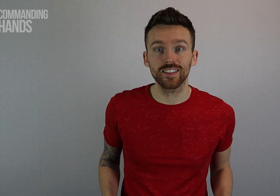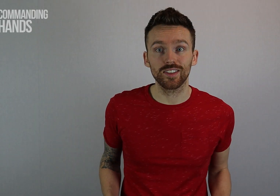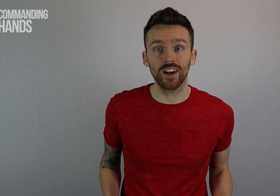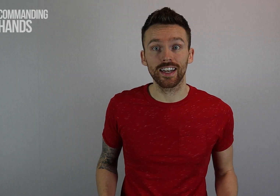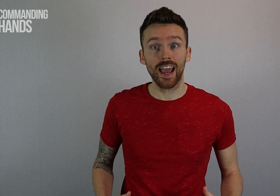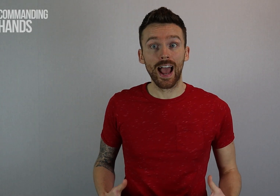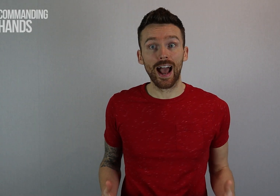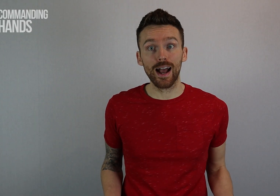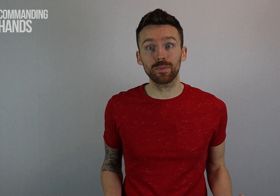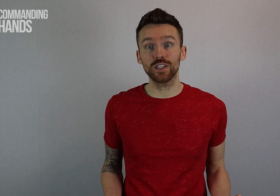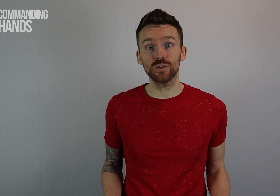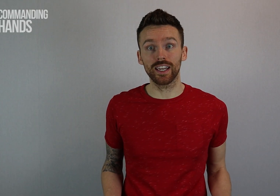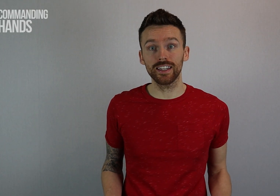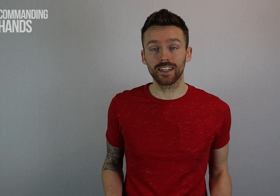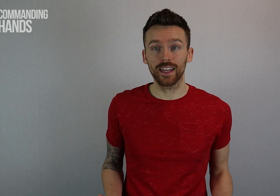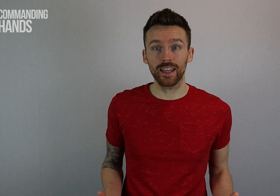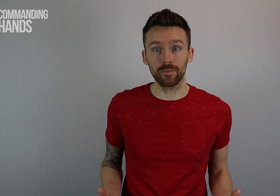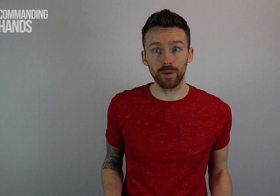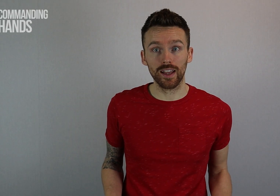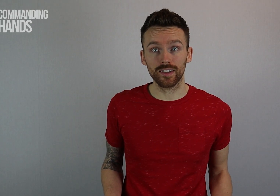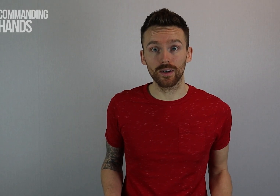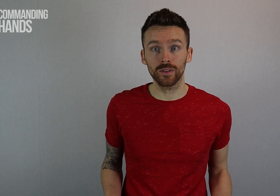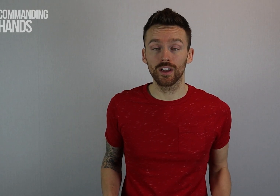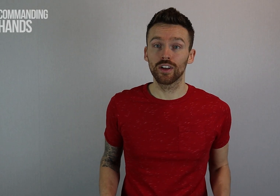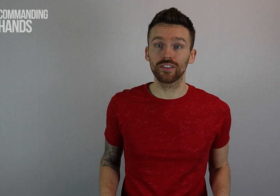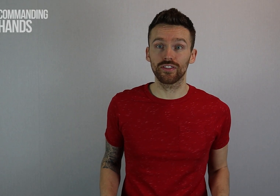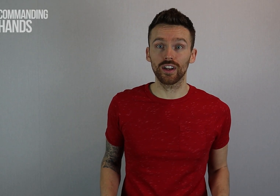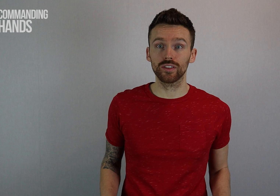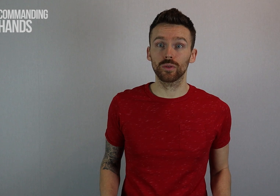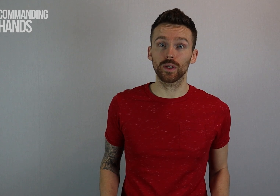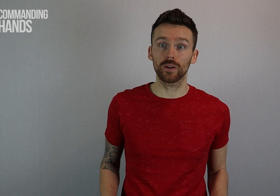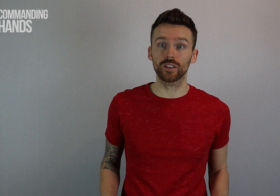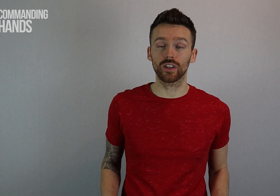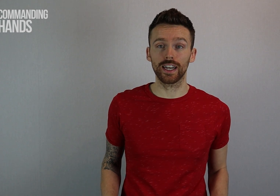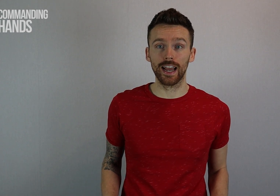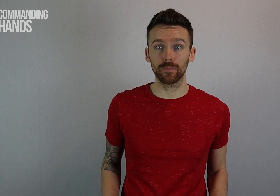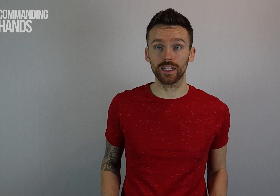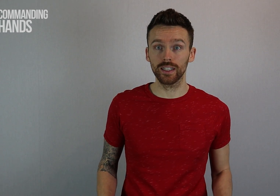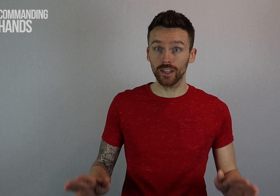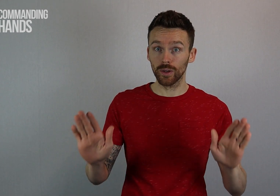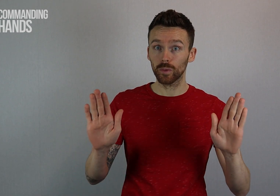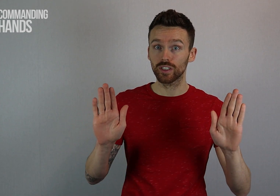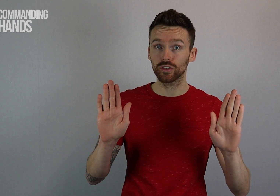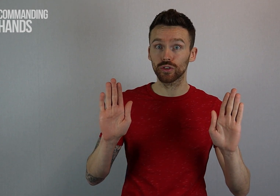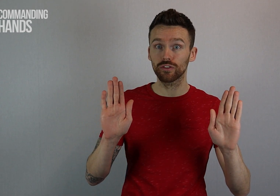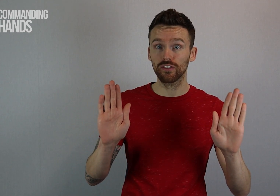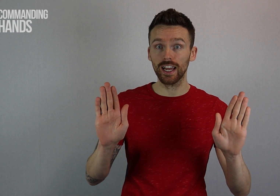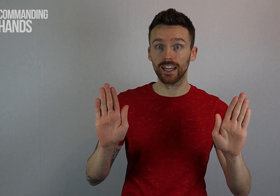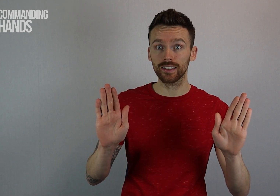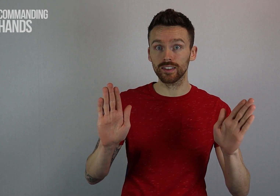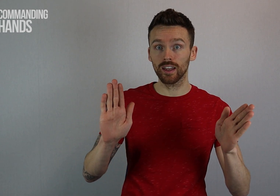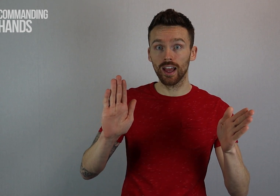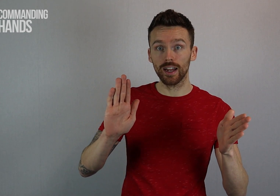To sign "Happy New Year" in BSL, first we're going to sign happy which is two flat hands